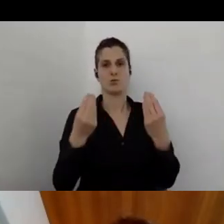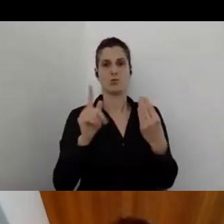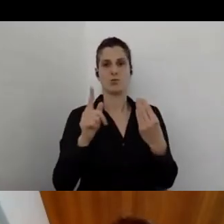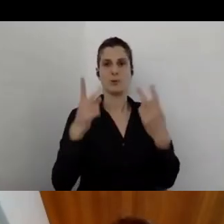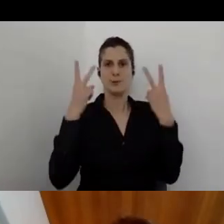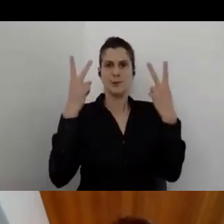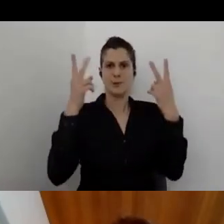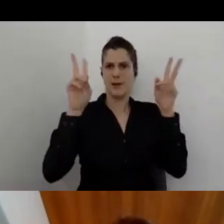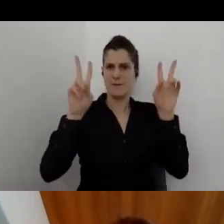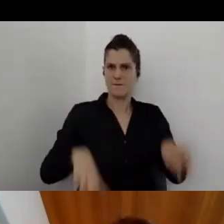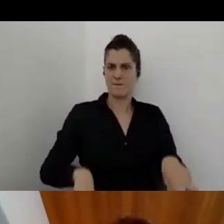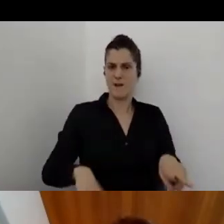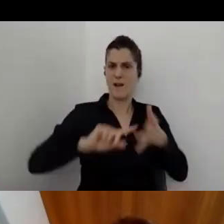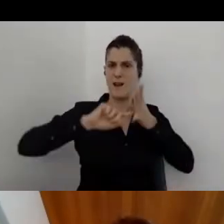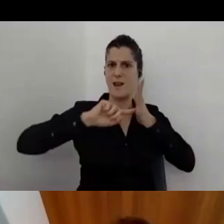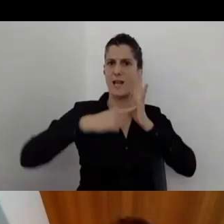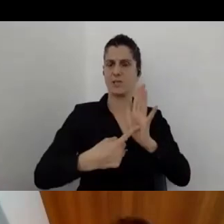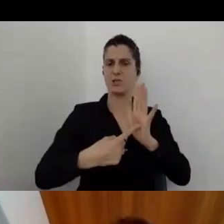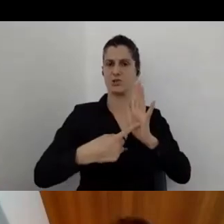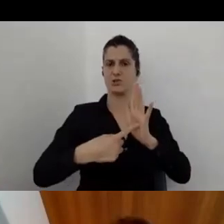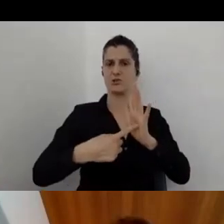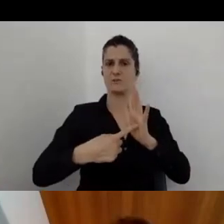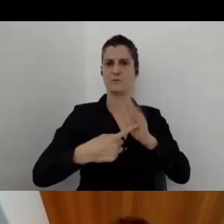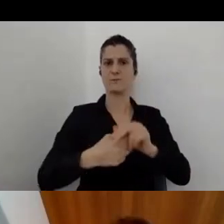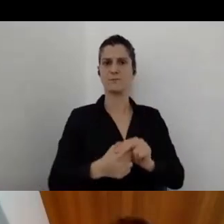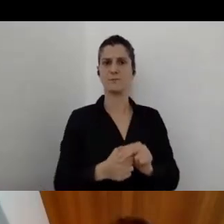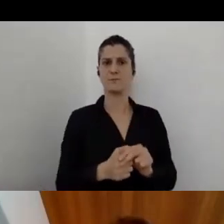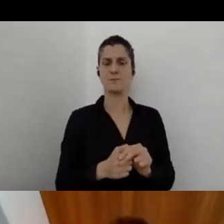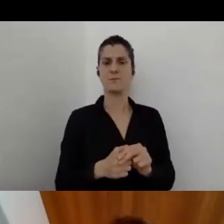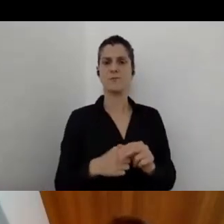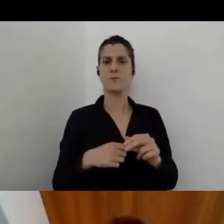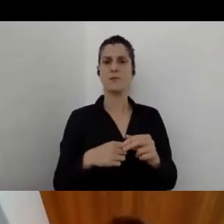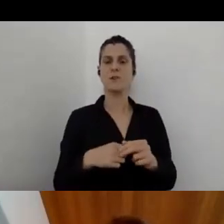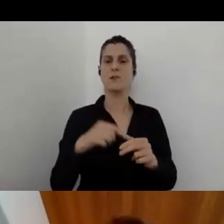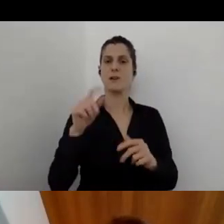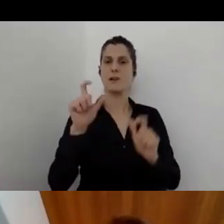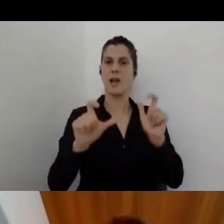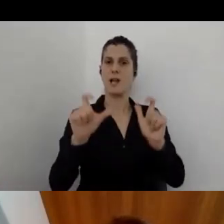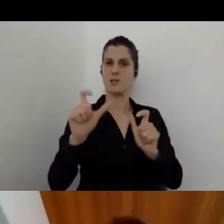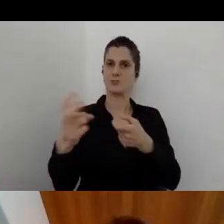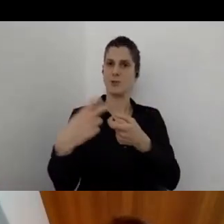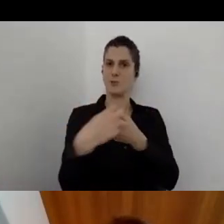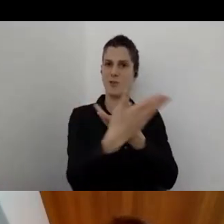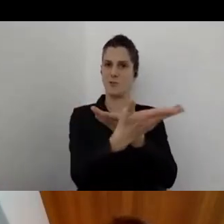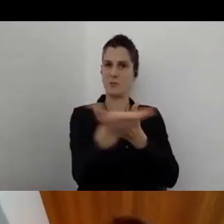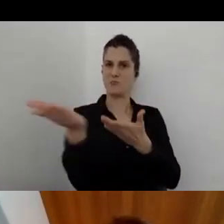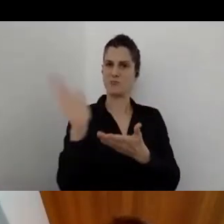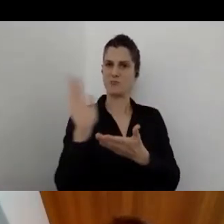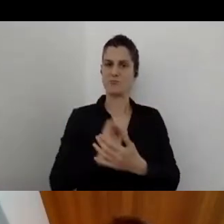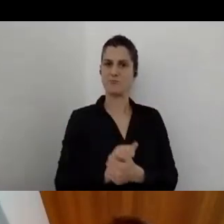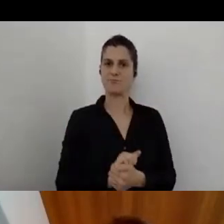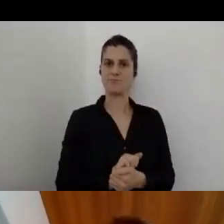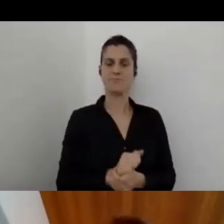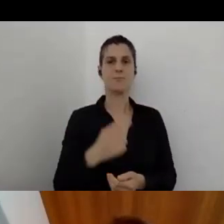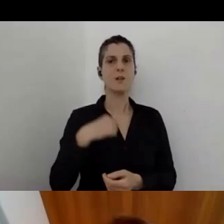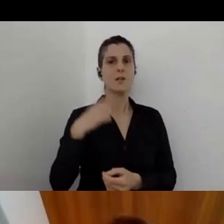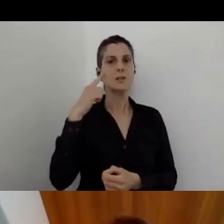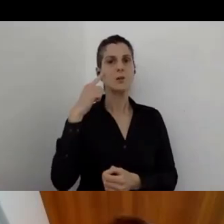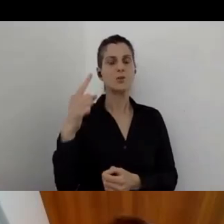towards our participants. I fully agree. That I think eventually it can be